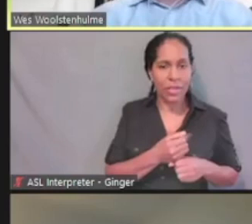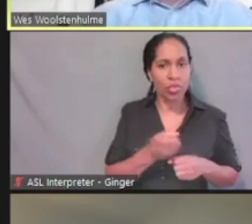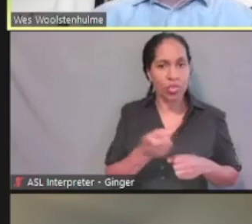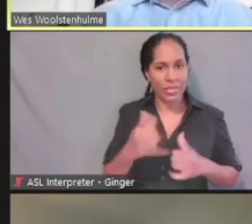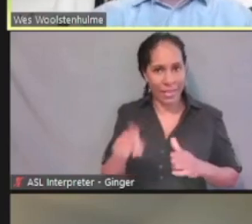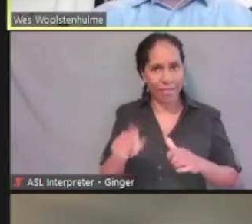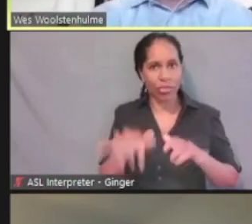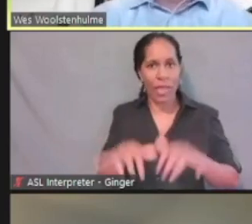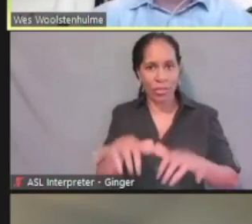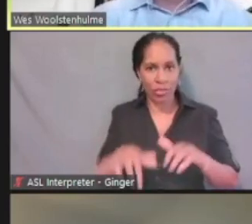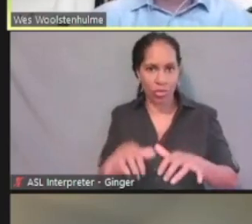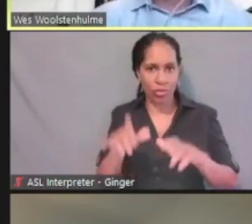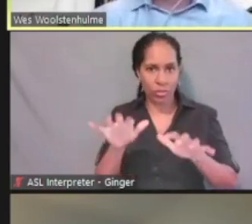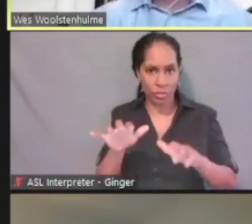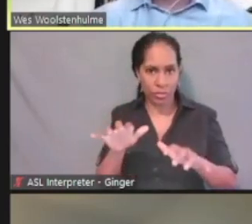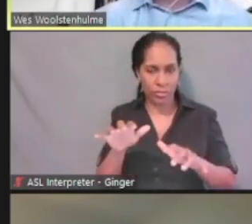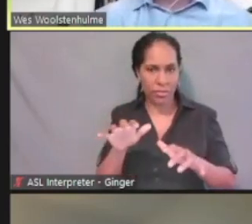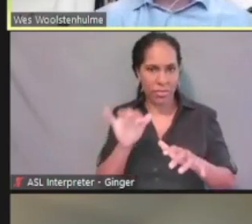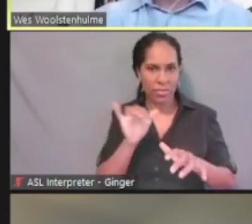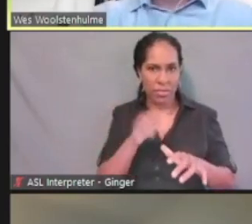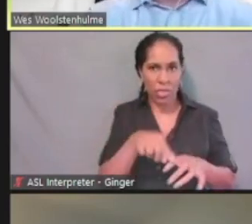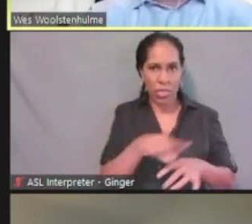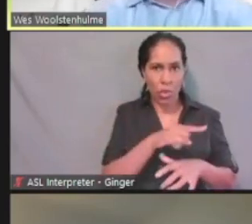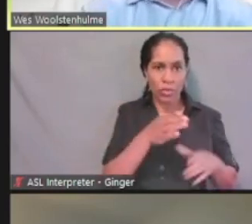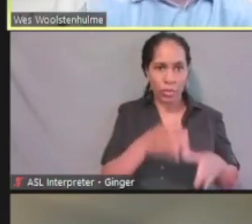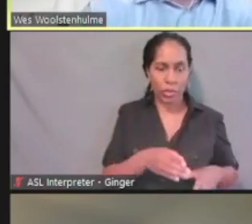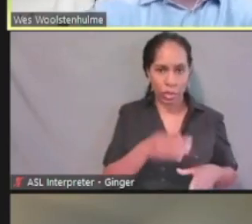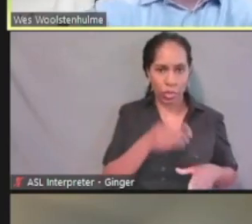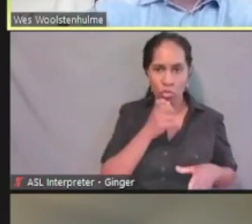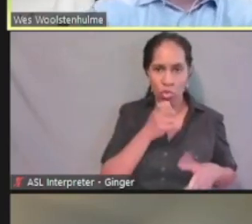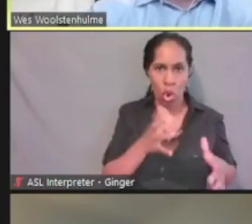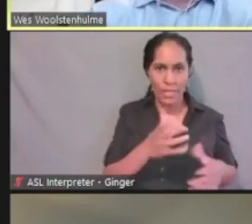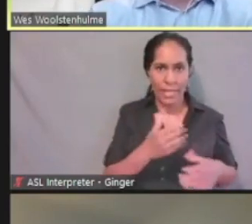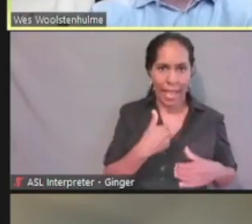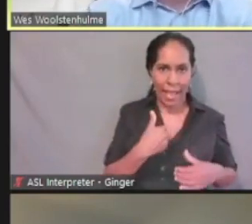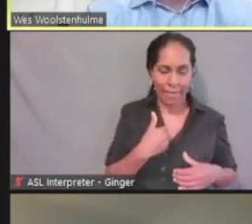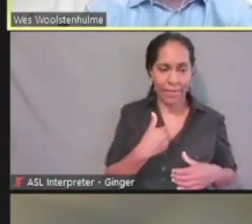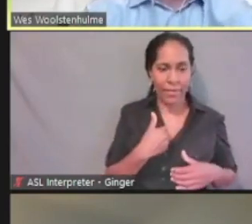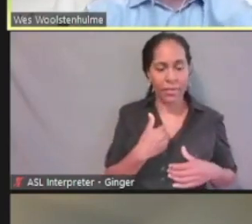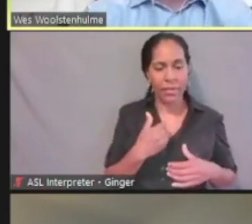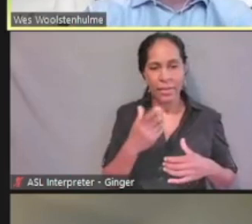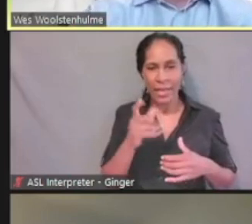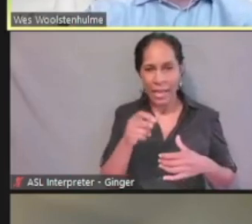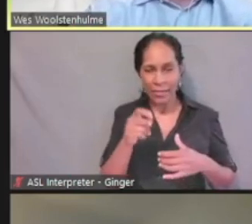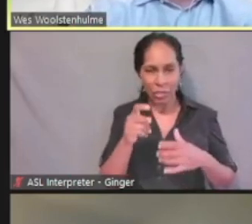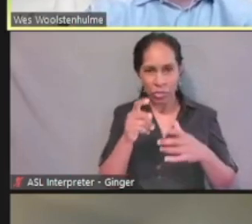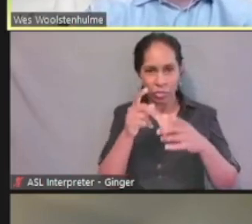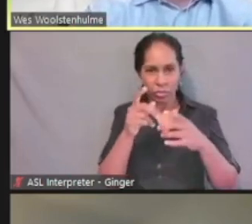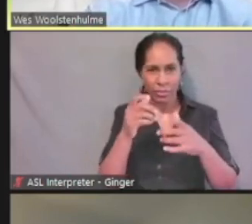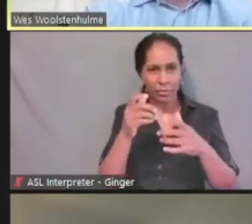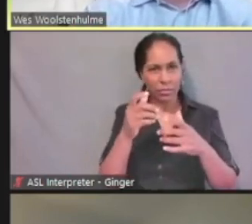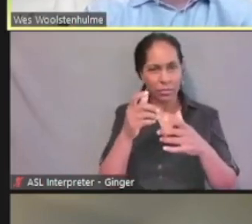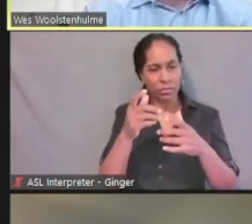so that we create the correct household size to determine benefits. But we also wanna know